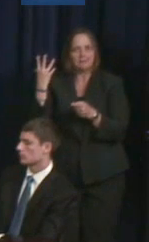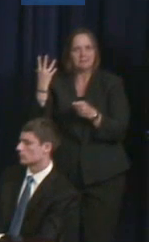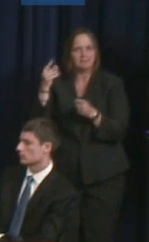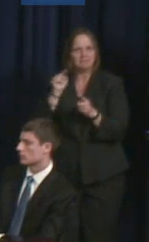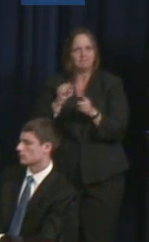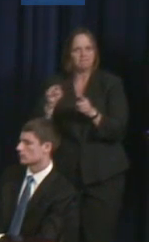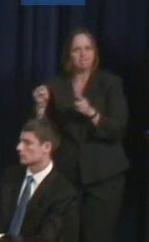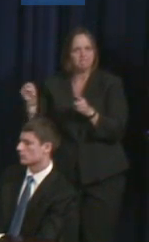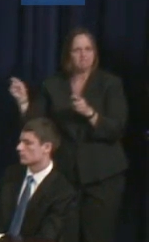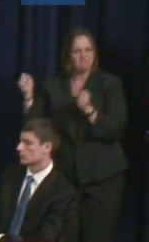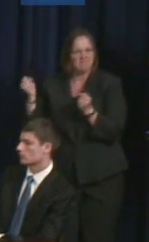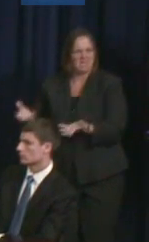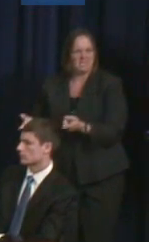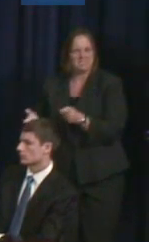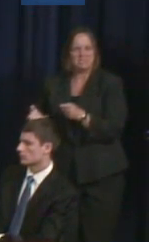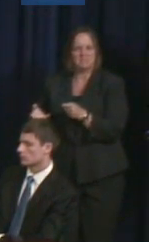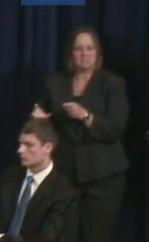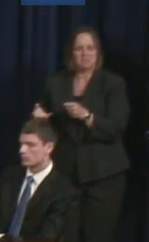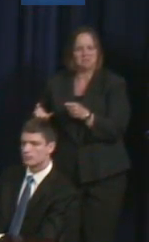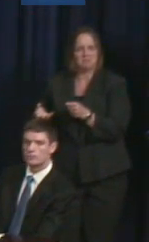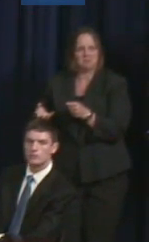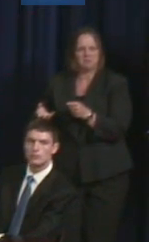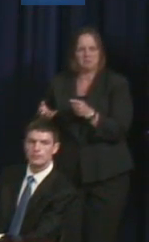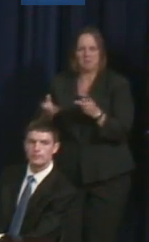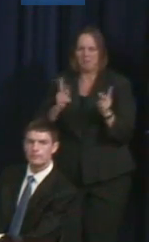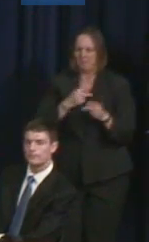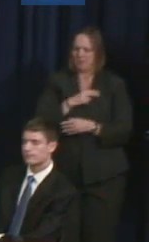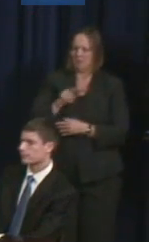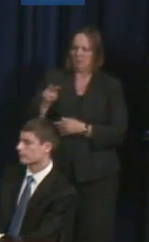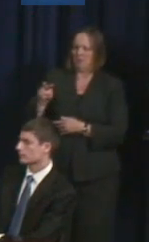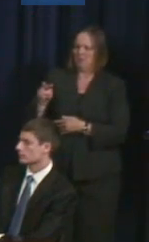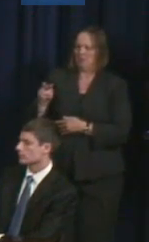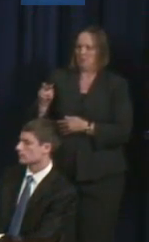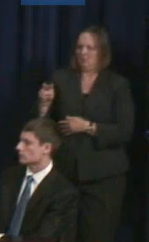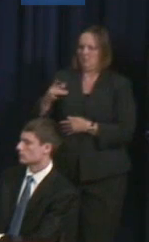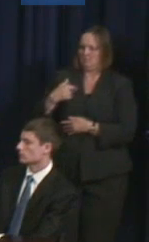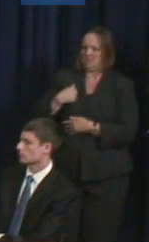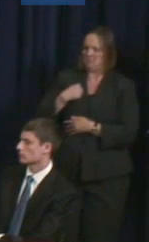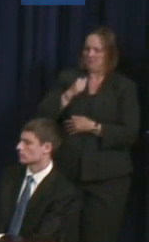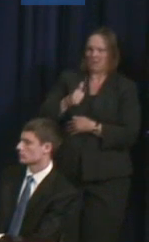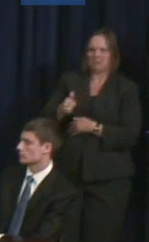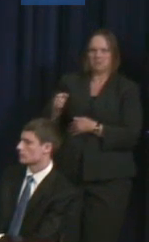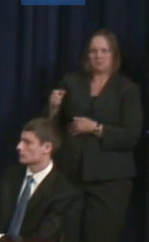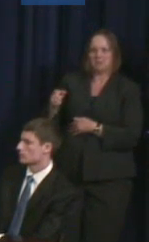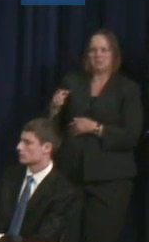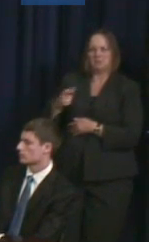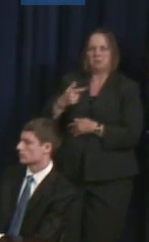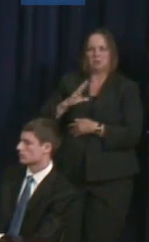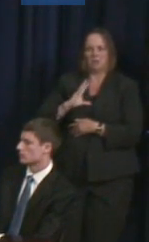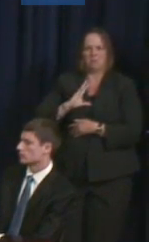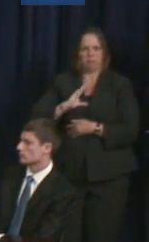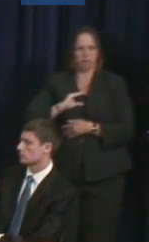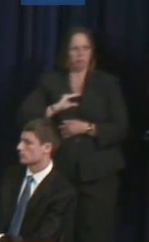And I think that that's very -- in can be very invalidating to others. I think growing up, I felt that I was the only Latina